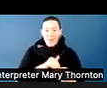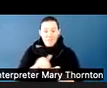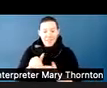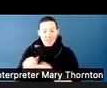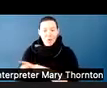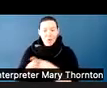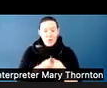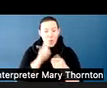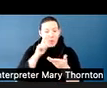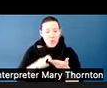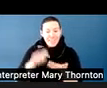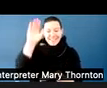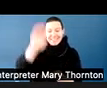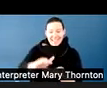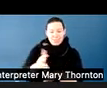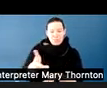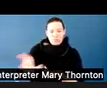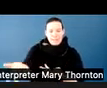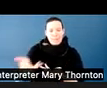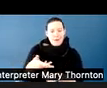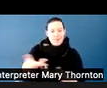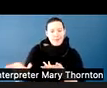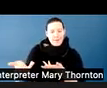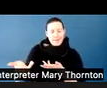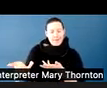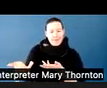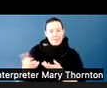the going back and forth that we maybe see more typically.